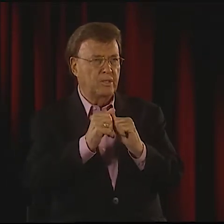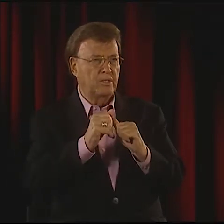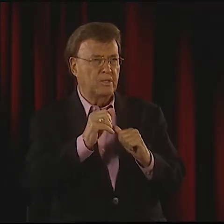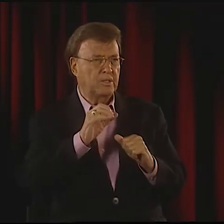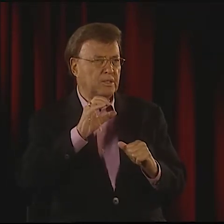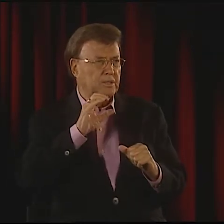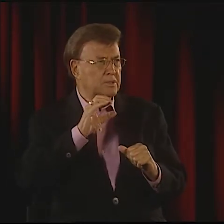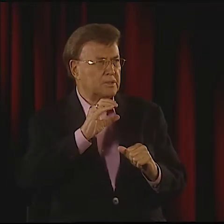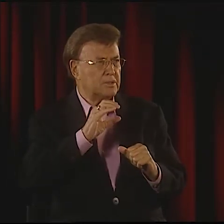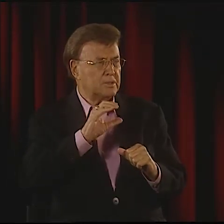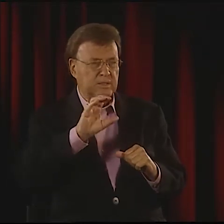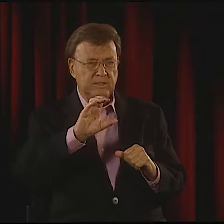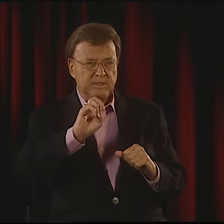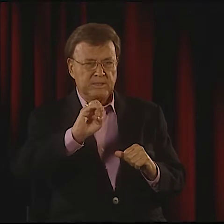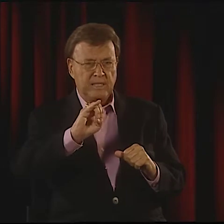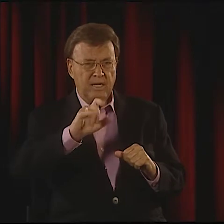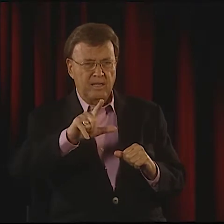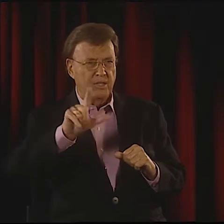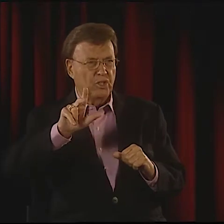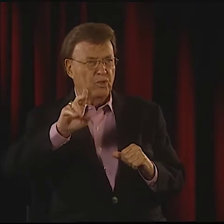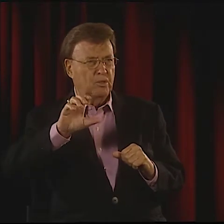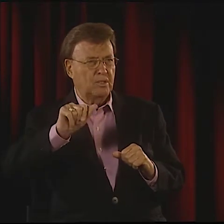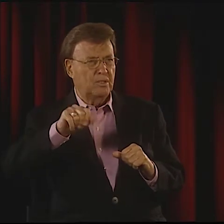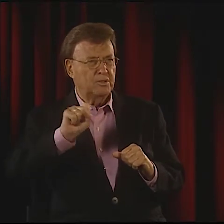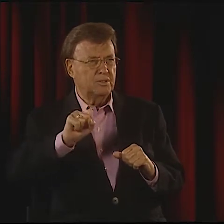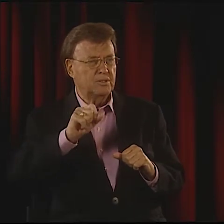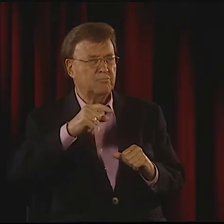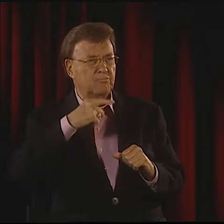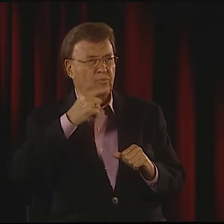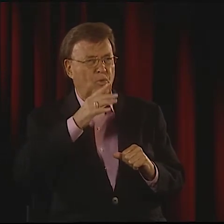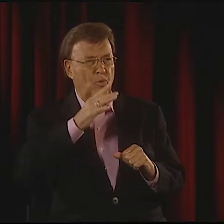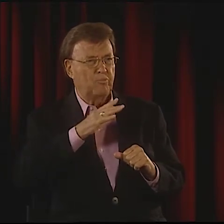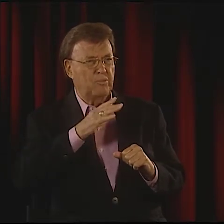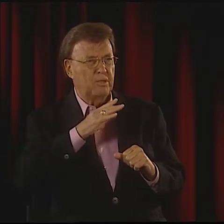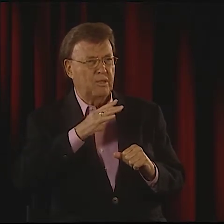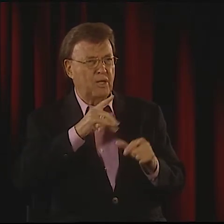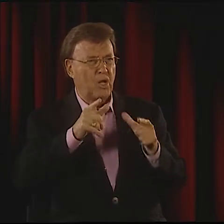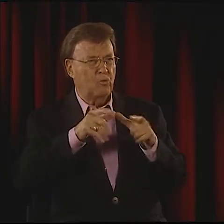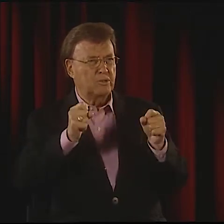IT WAS NOT UNTIL HE BECAME PART OF--LET'S SEE. THERE WAS A LINGUIST-- WHAT WAS HER NAME?--